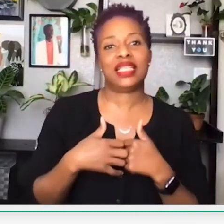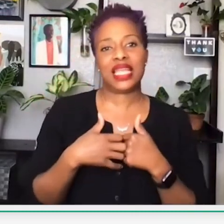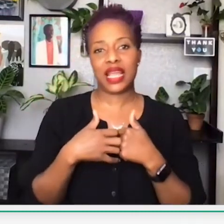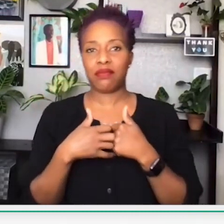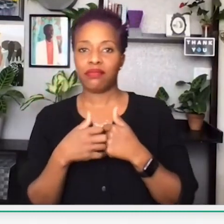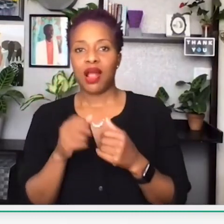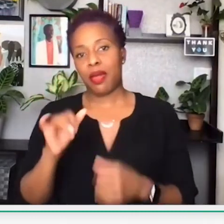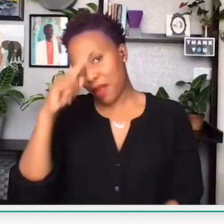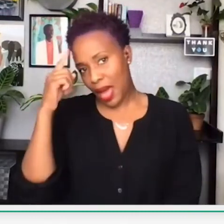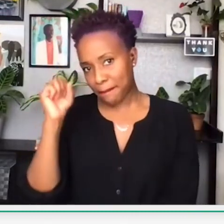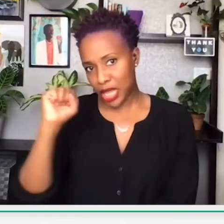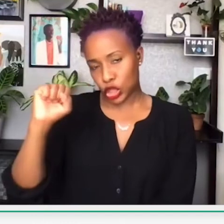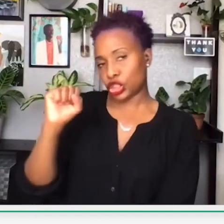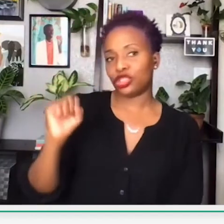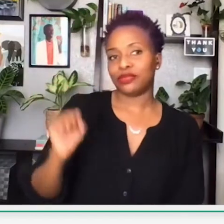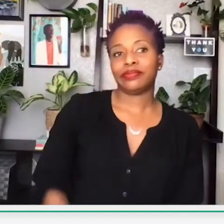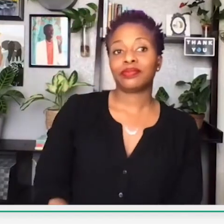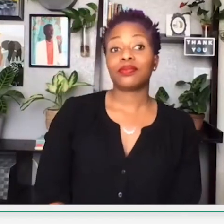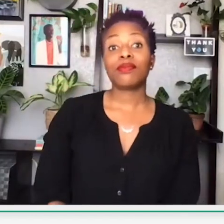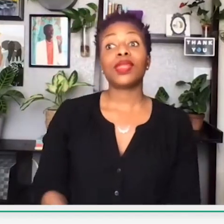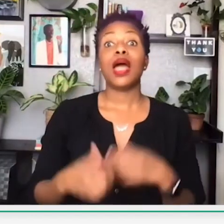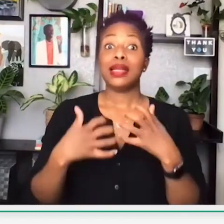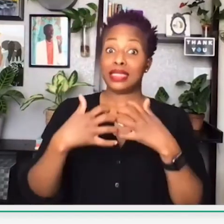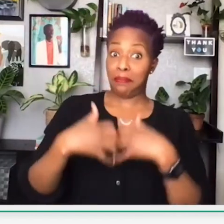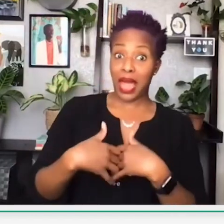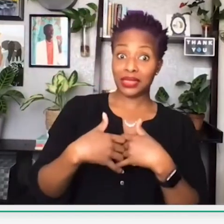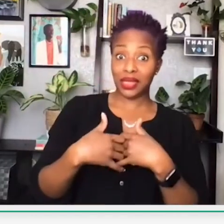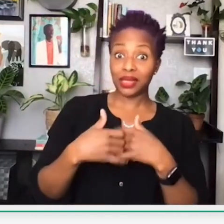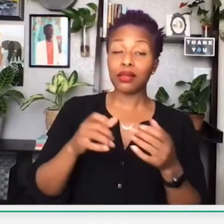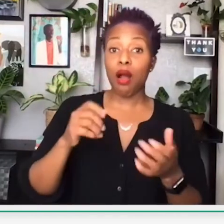So the government declared the dismantling of the Black Panthers organization.